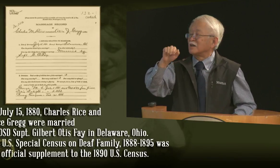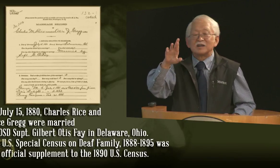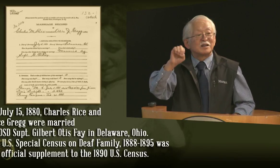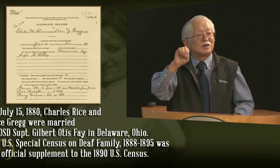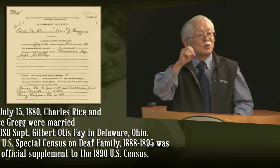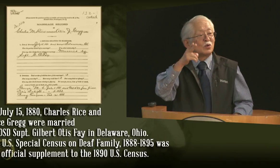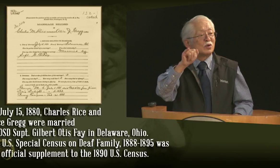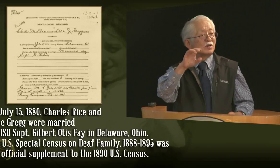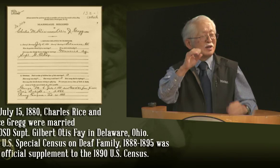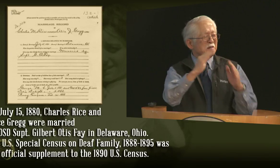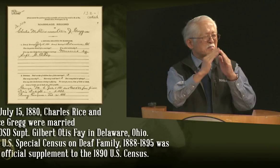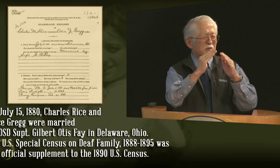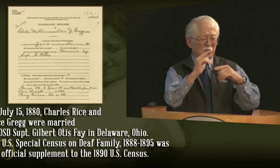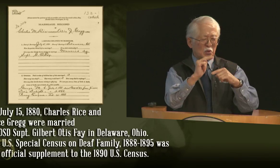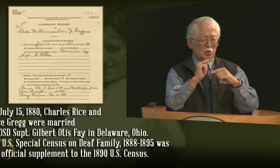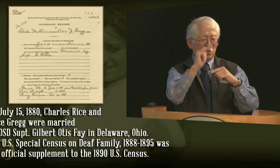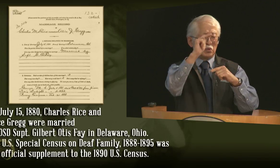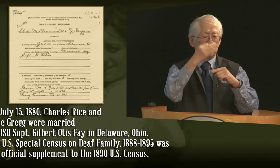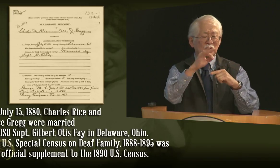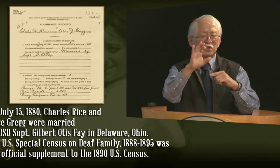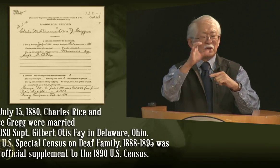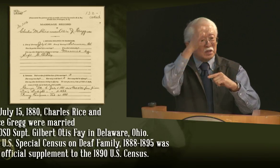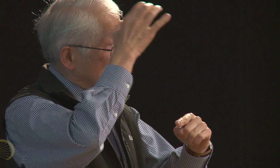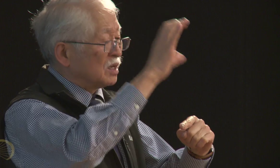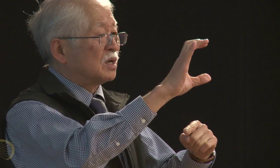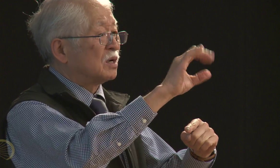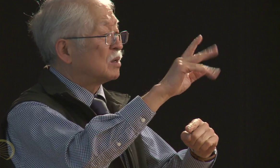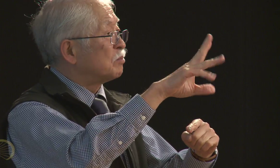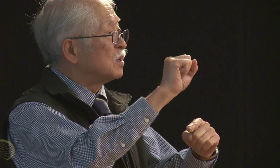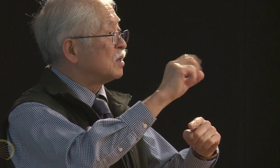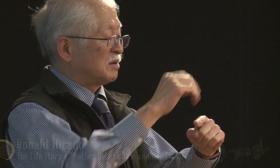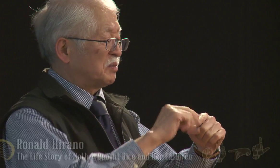the marriage ceremony, and it's a very small town,